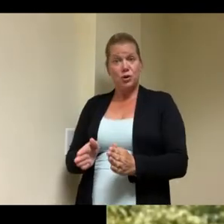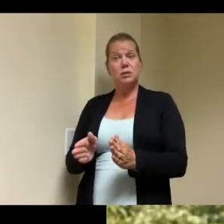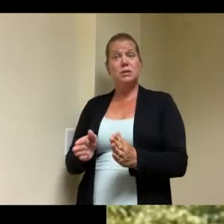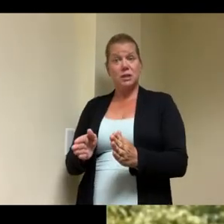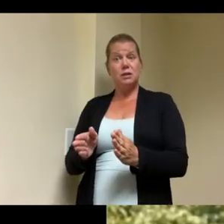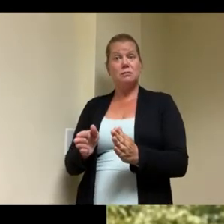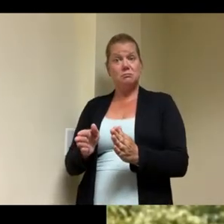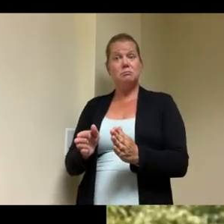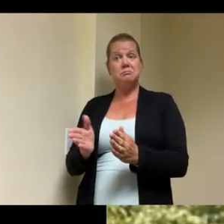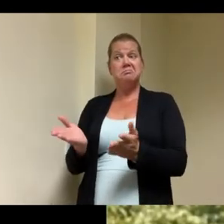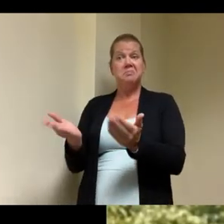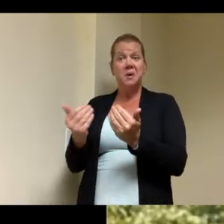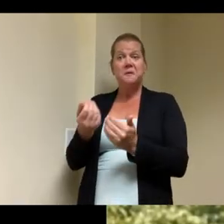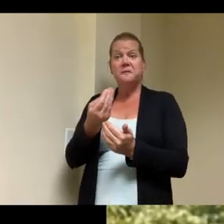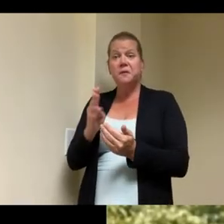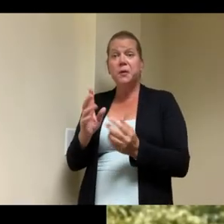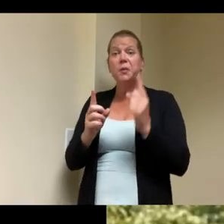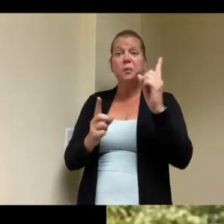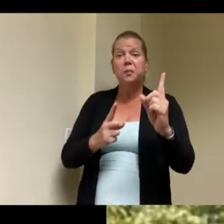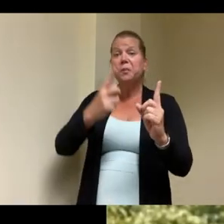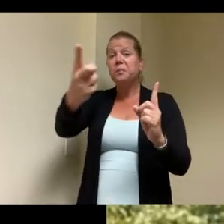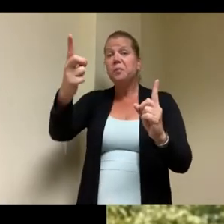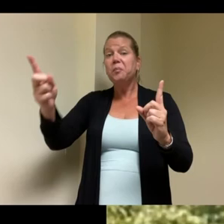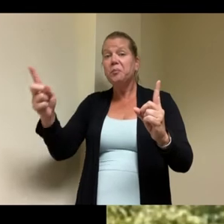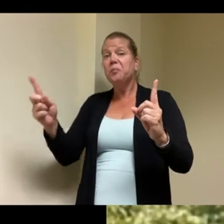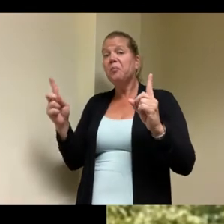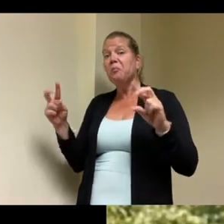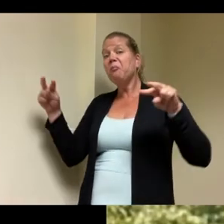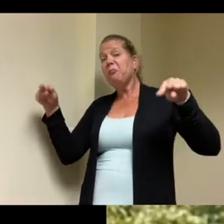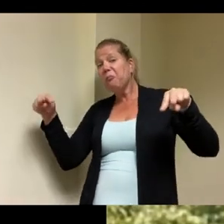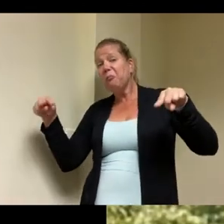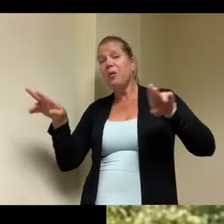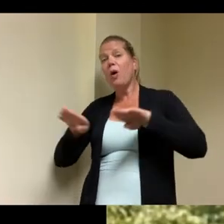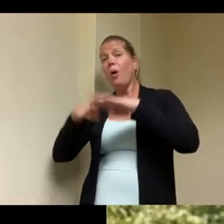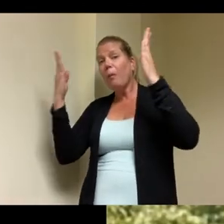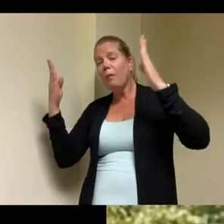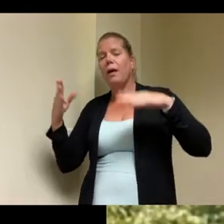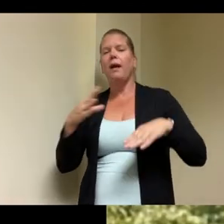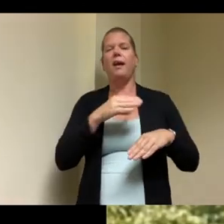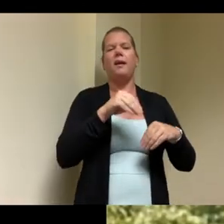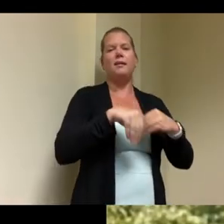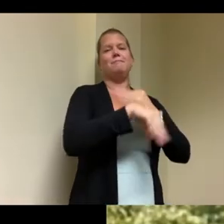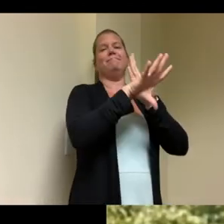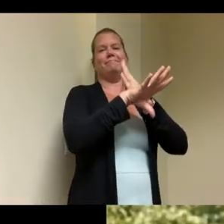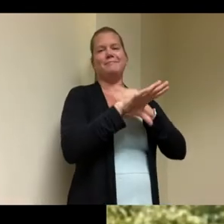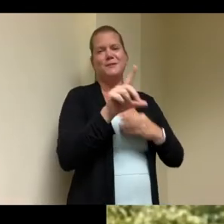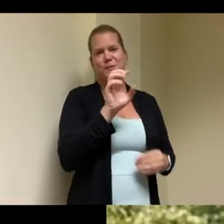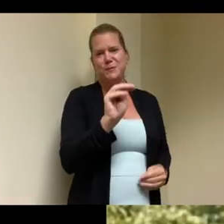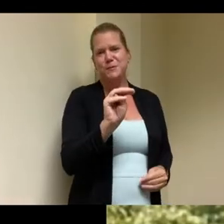video zoom video type things like this because again the other big funder here is the state of massachusetts